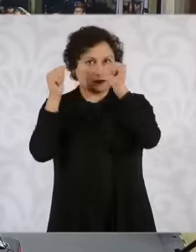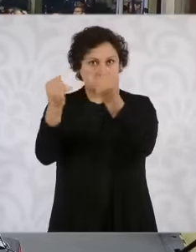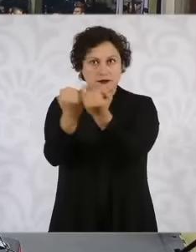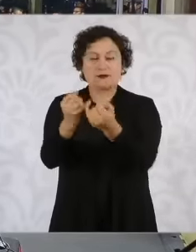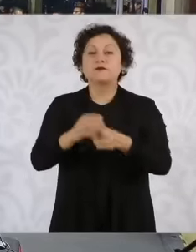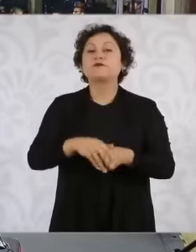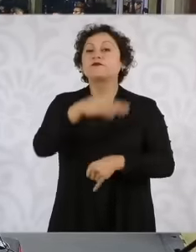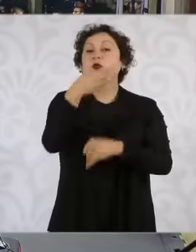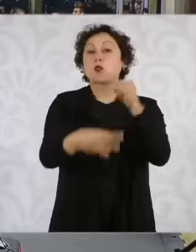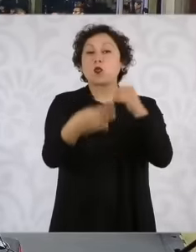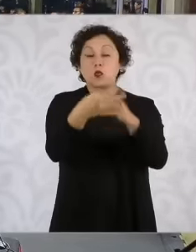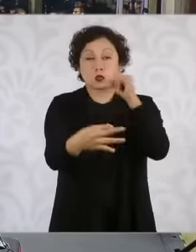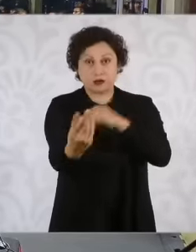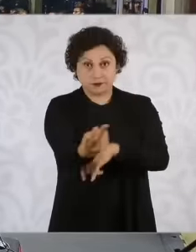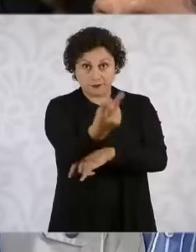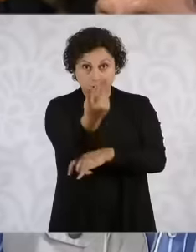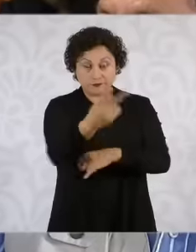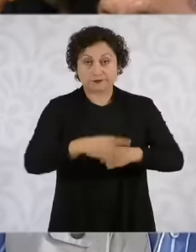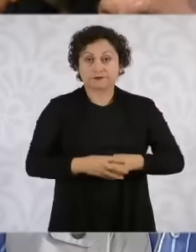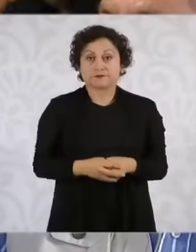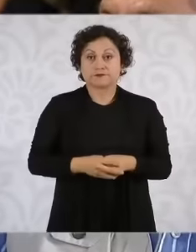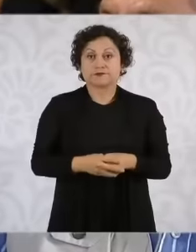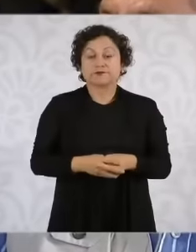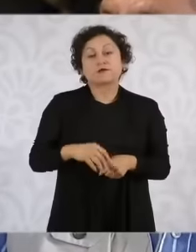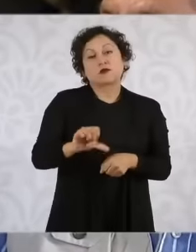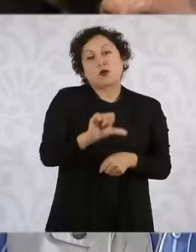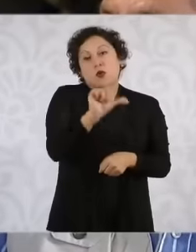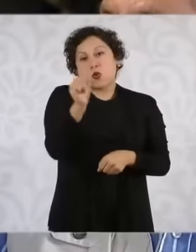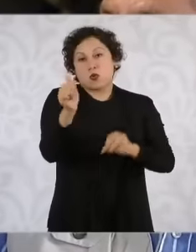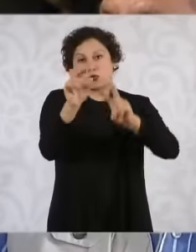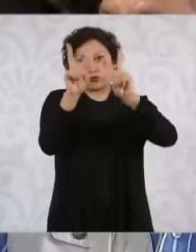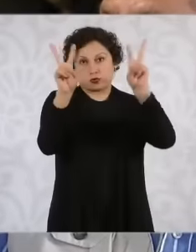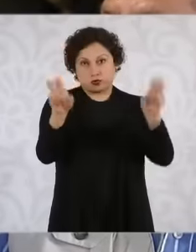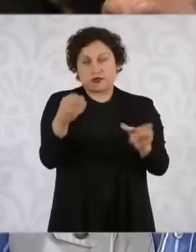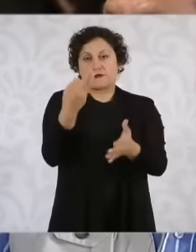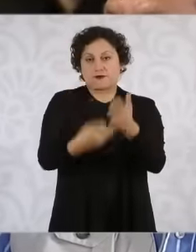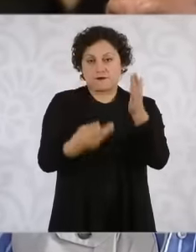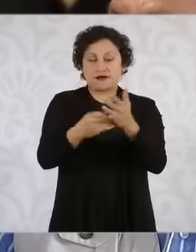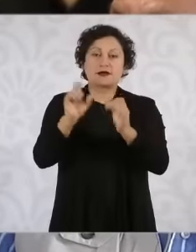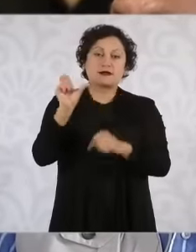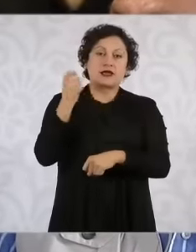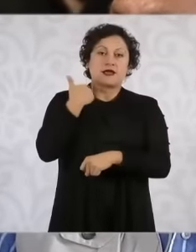eh, another of the pending issues that the president mentioned that he was going to leave to you was